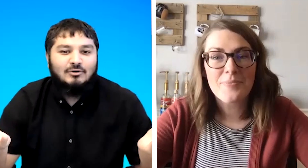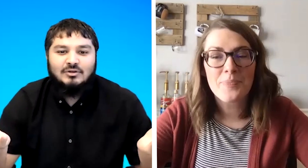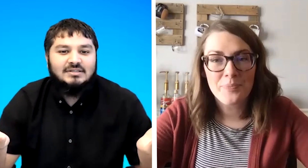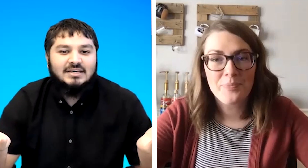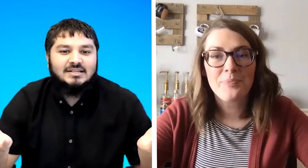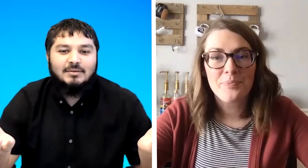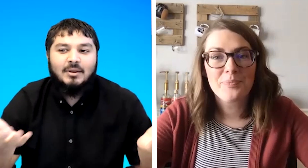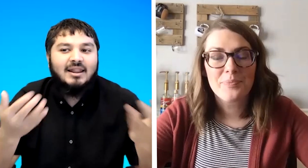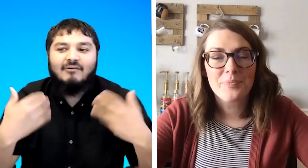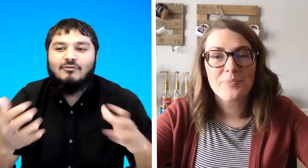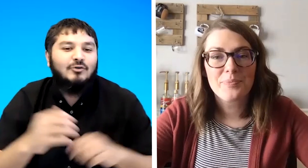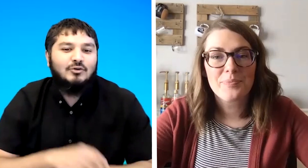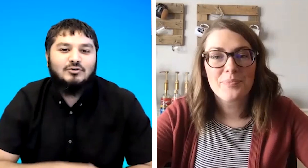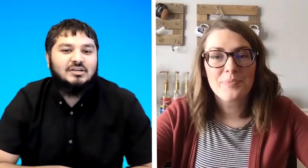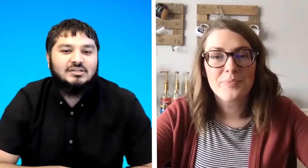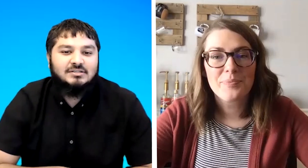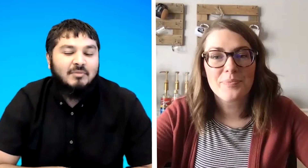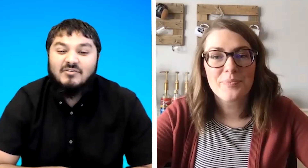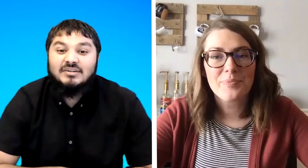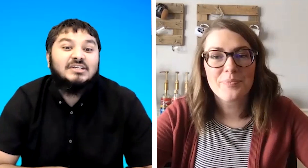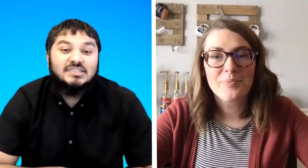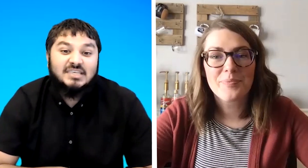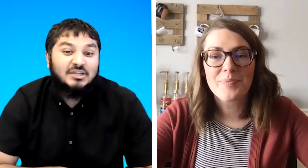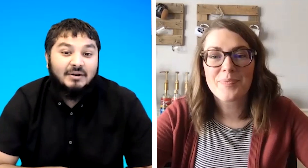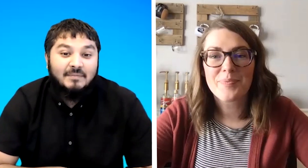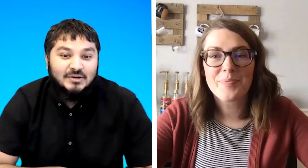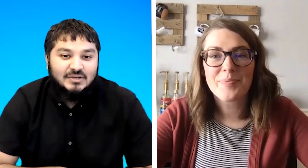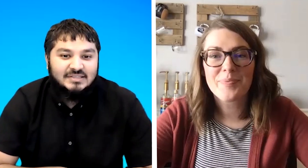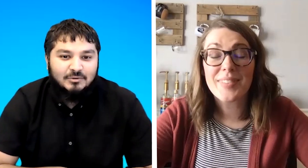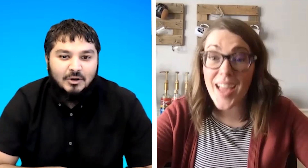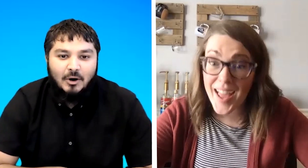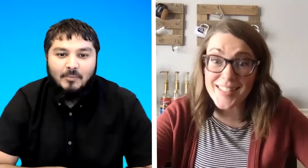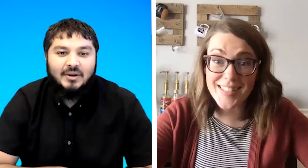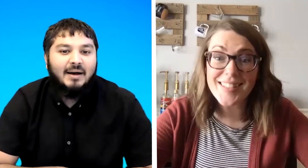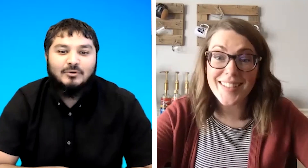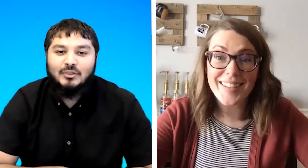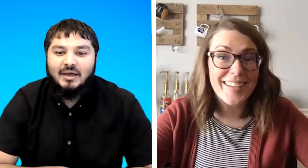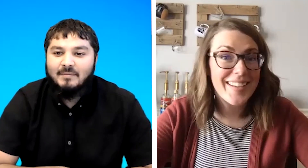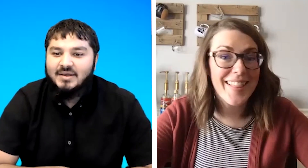could teach it'd be lovely for you to just even teach a session do you see what openly up to them